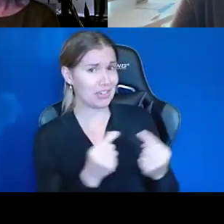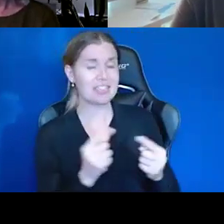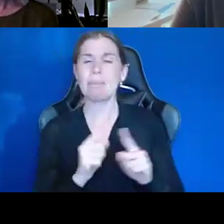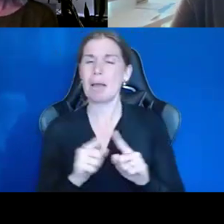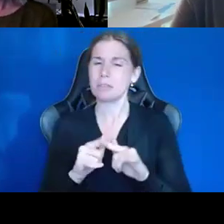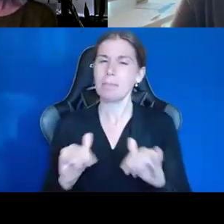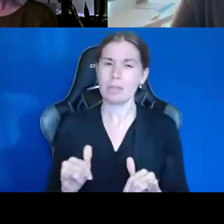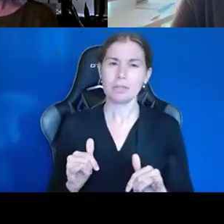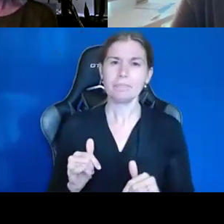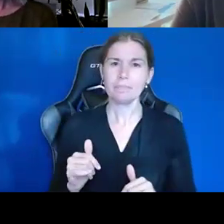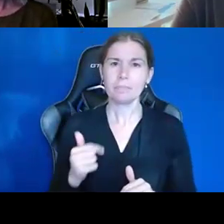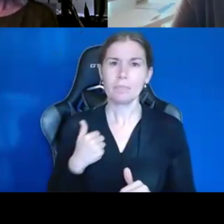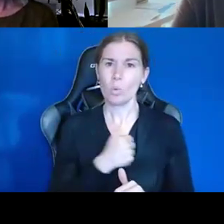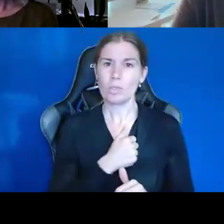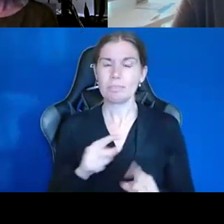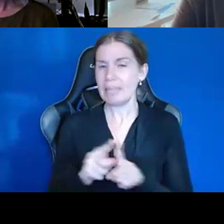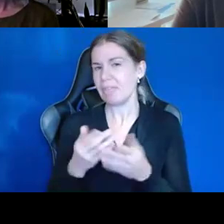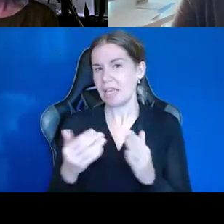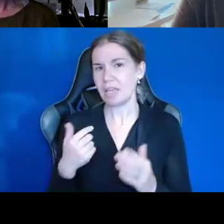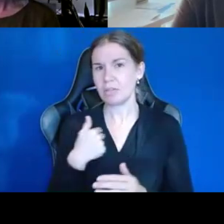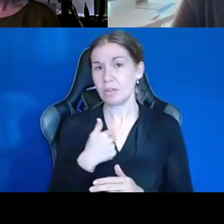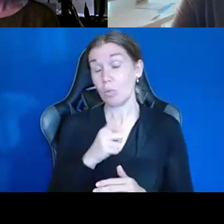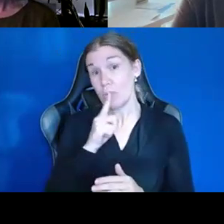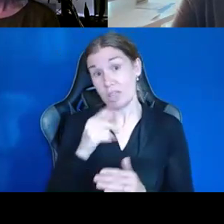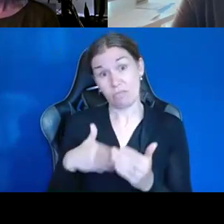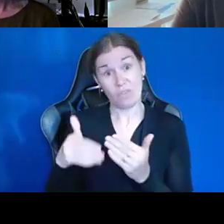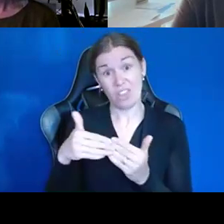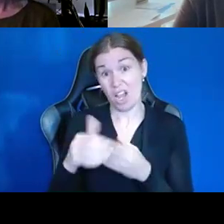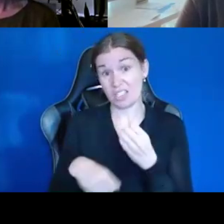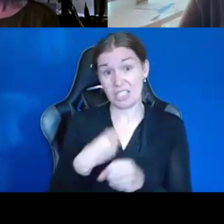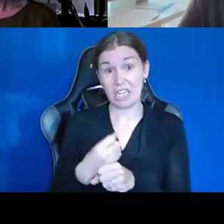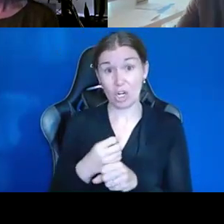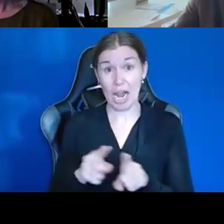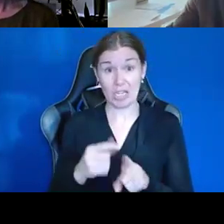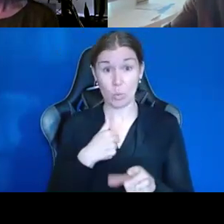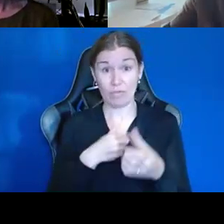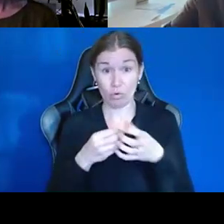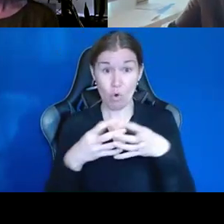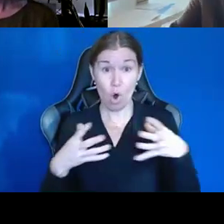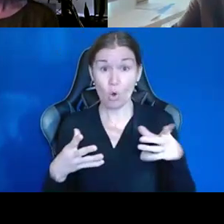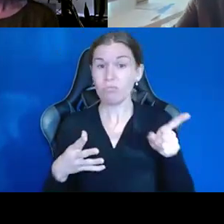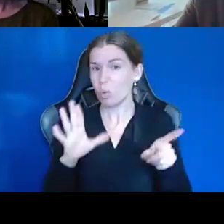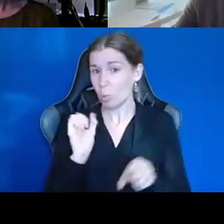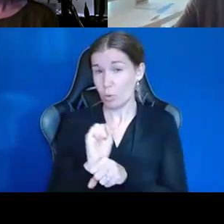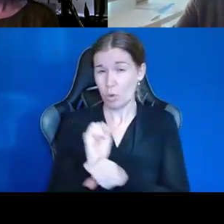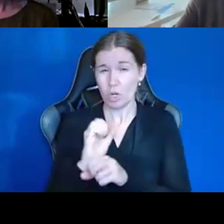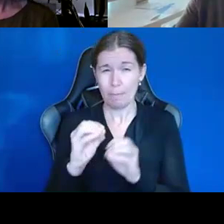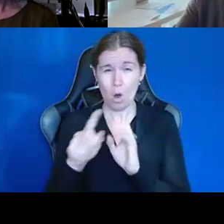We've got to really become, and over the next year, as we've grown and he's going to be working more hours, mindful.